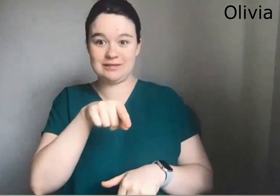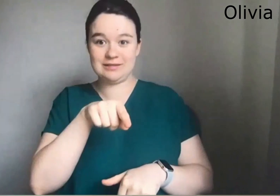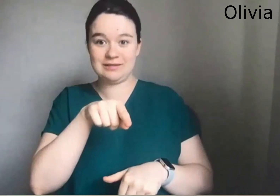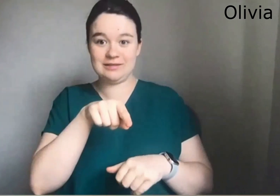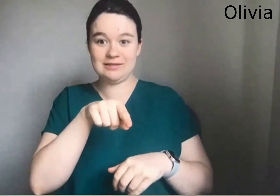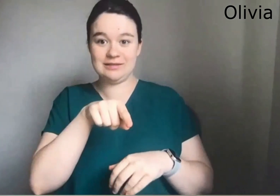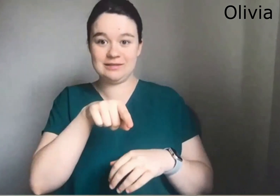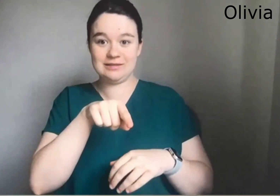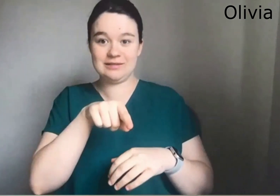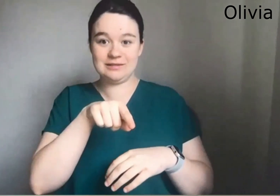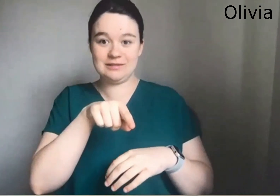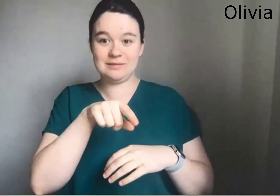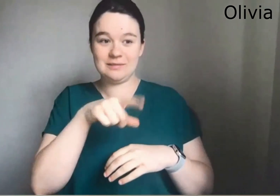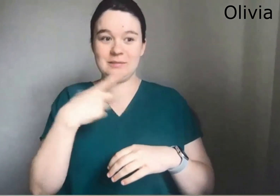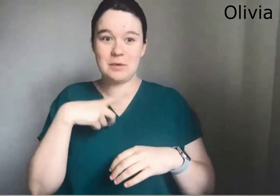We need time to get used to that